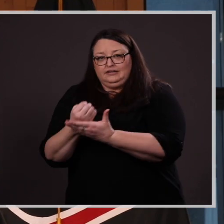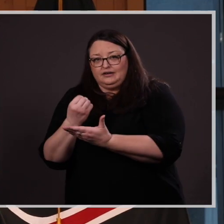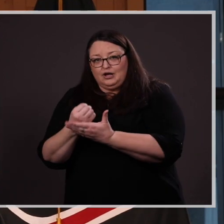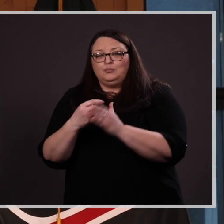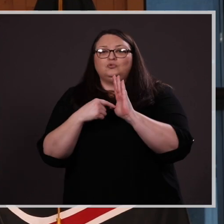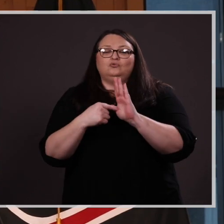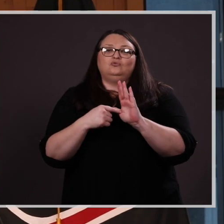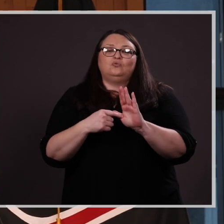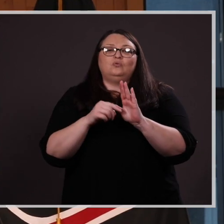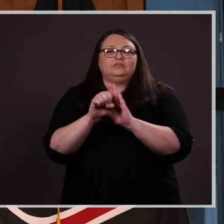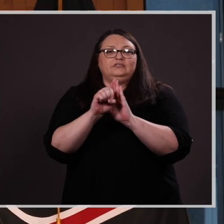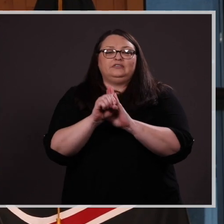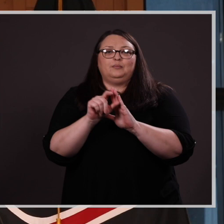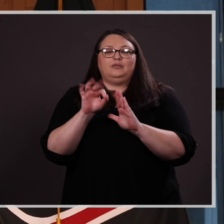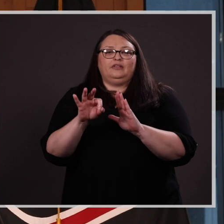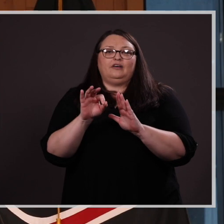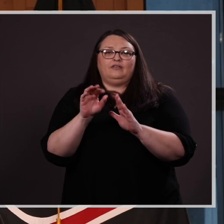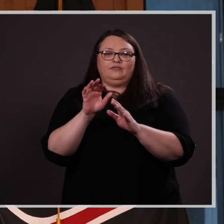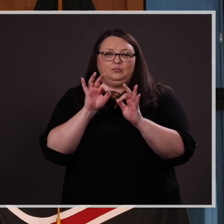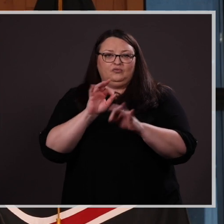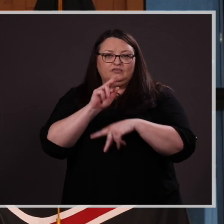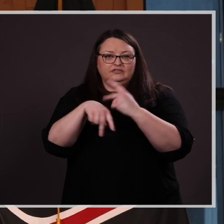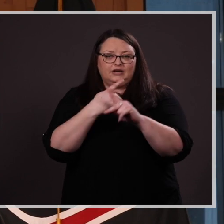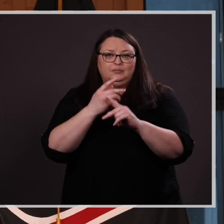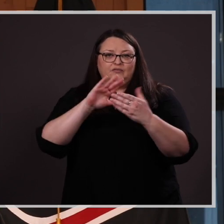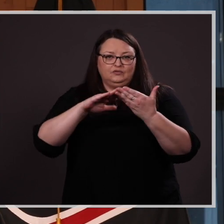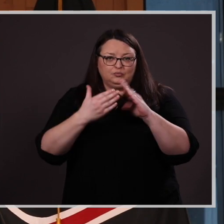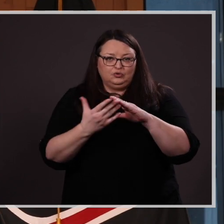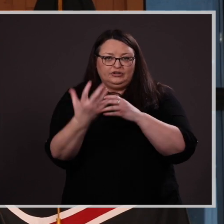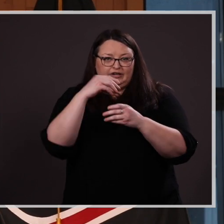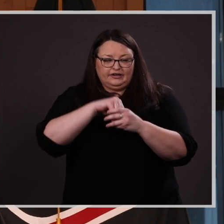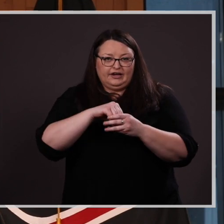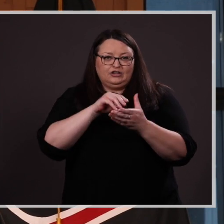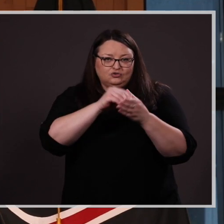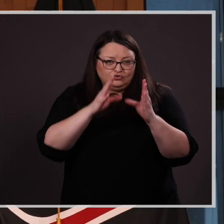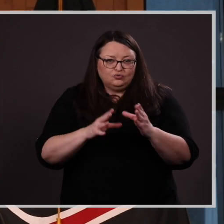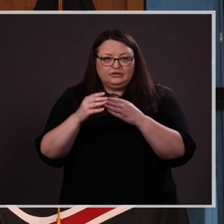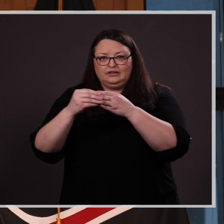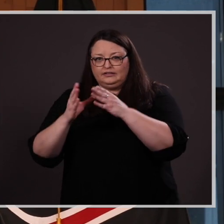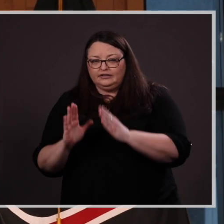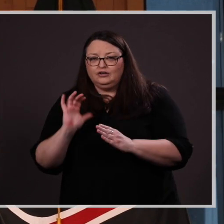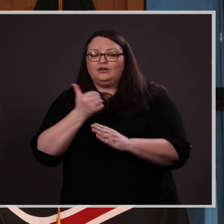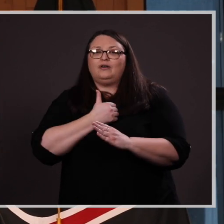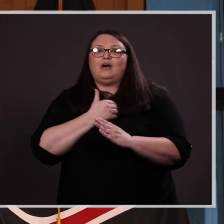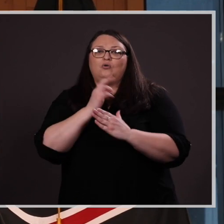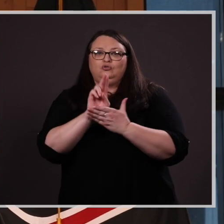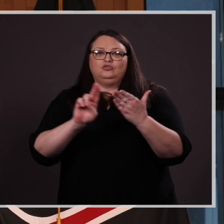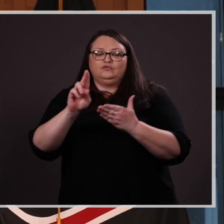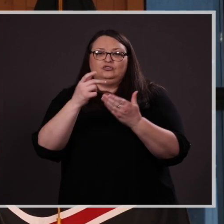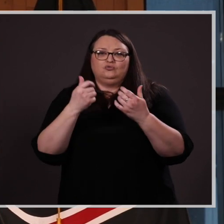type of community-engaged college leader our university strives to produce.